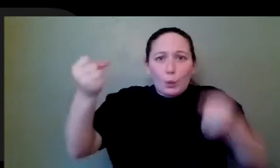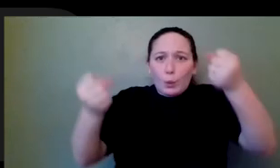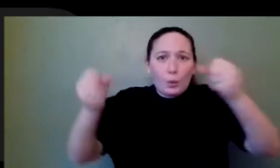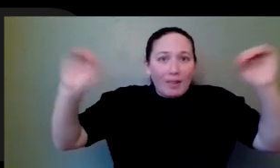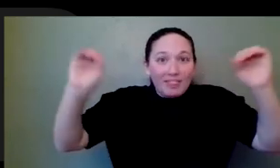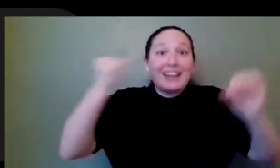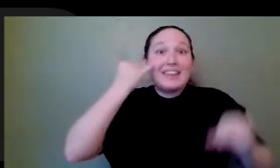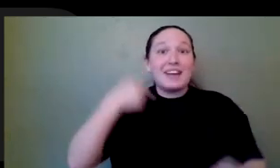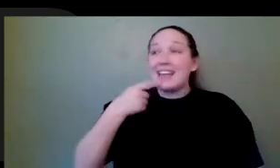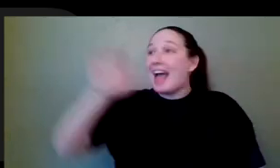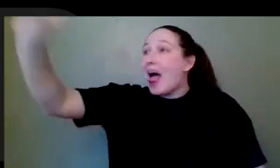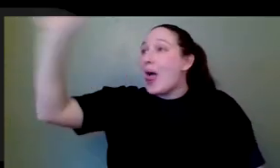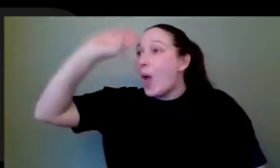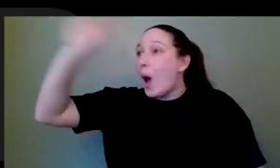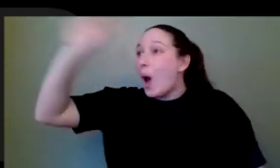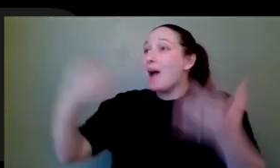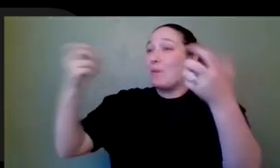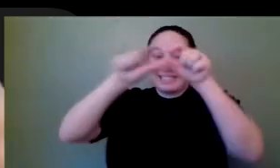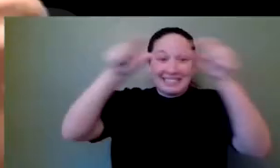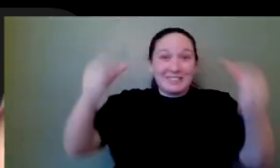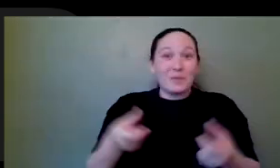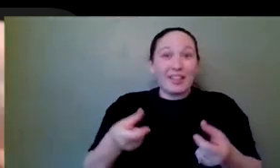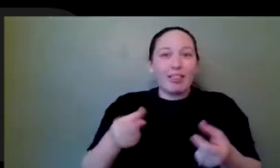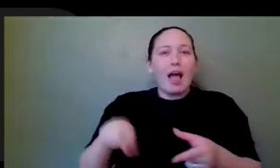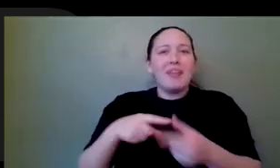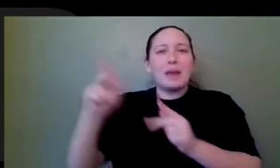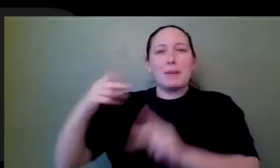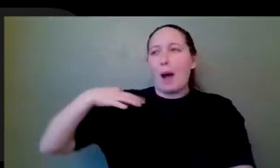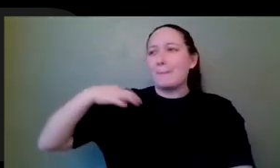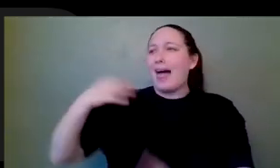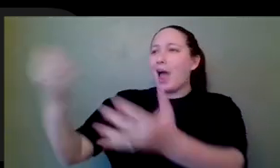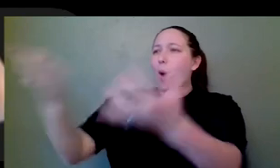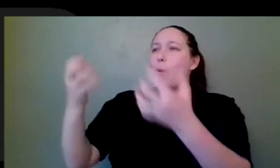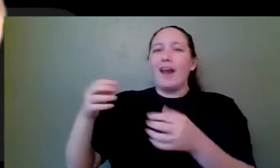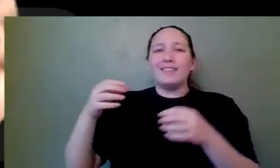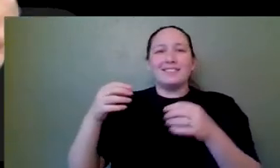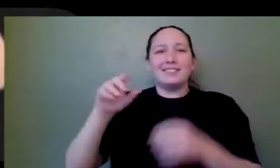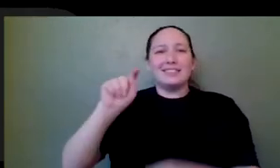wheel, I don't want tires to show up a tire, yes, it is round and cylindrical and it technically